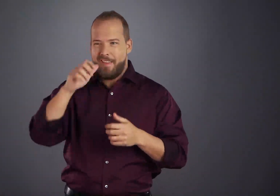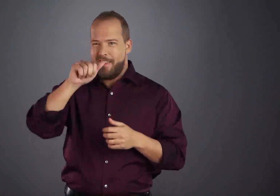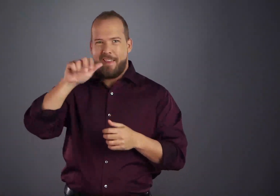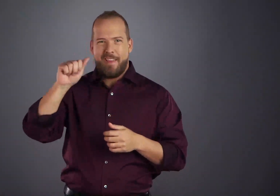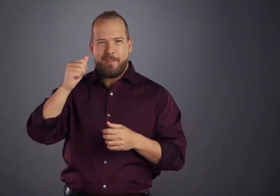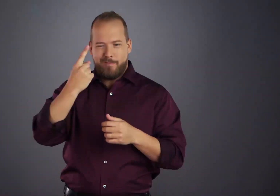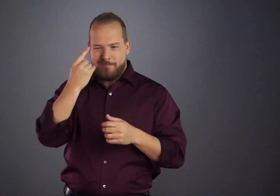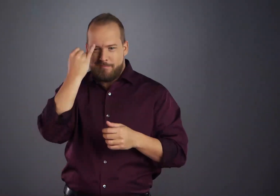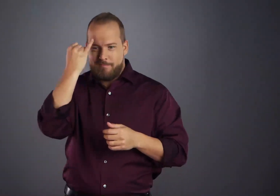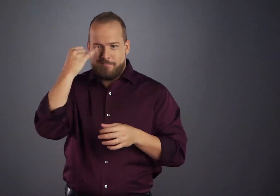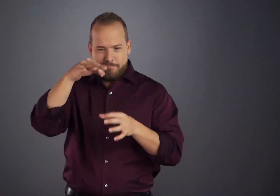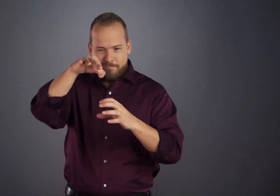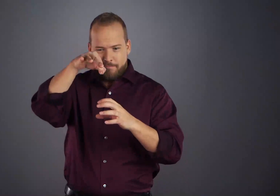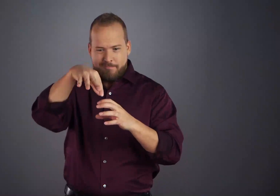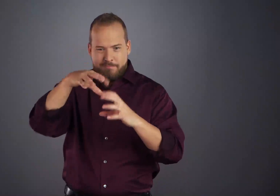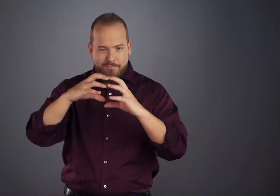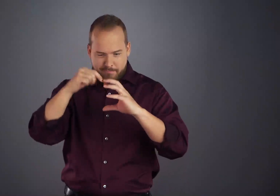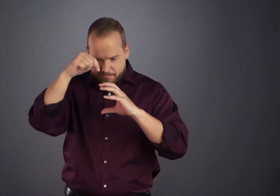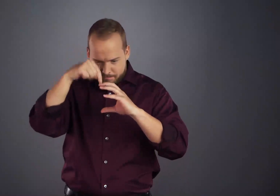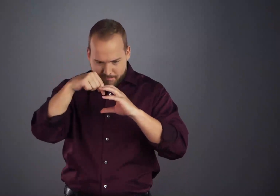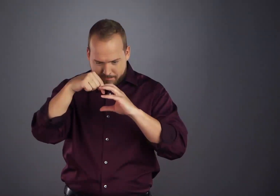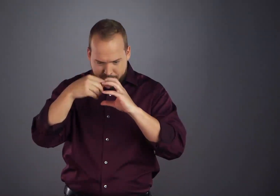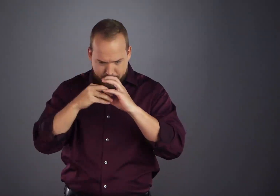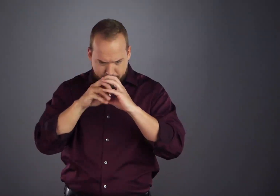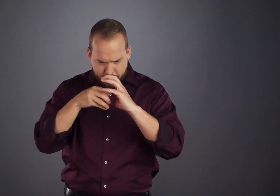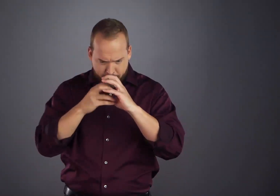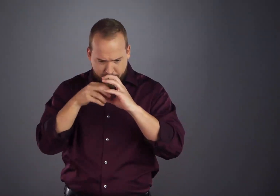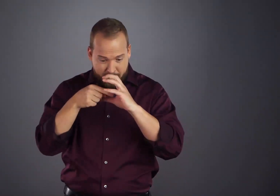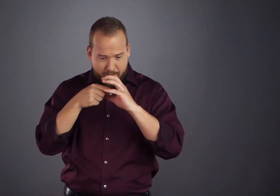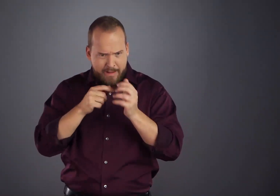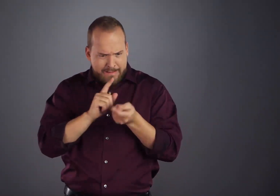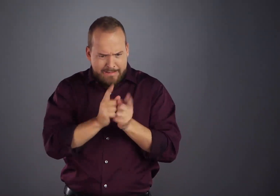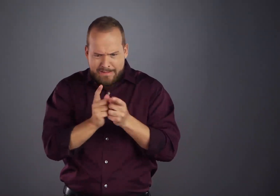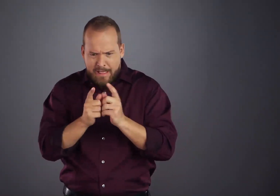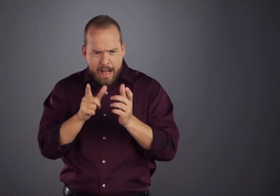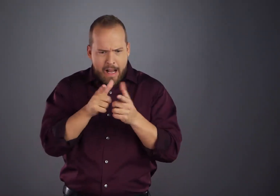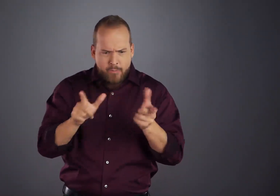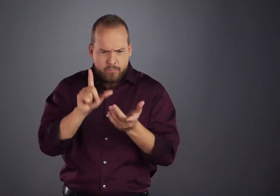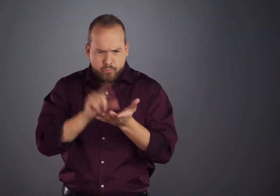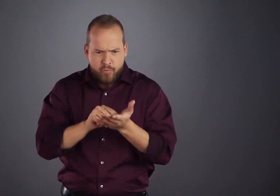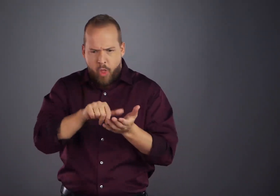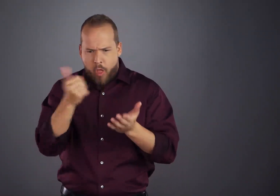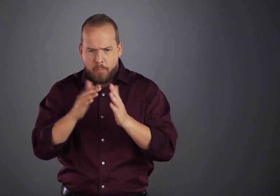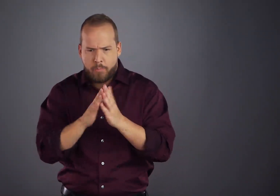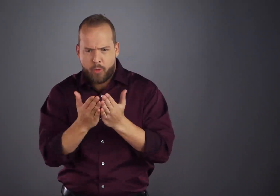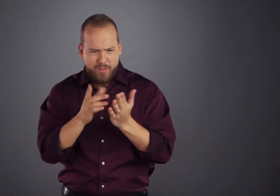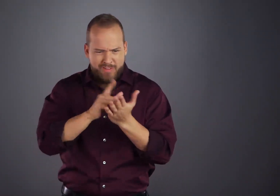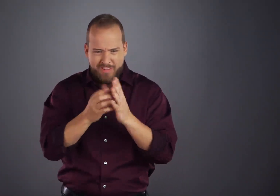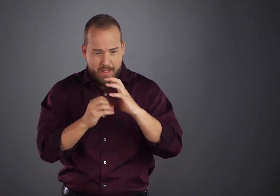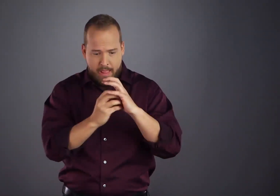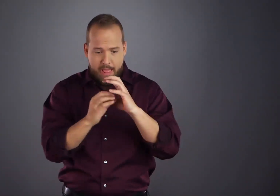slowly at first, then growing by leaps and bounds when literature has become available.